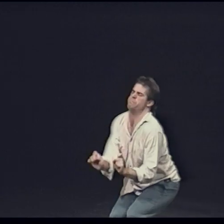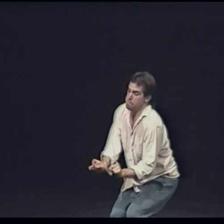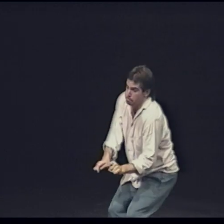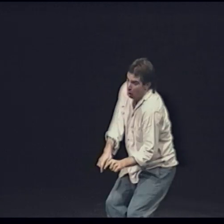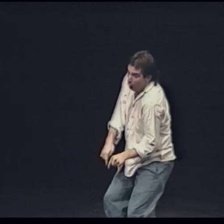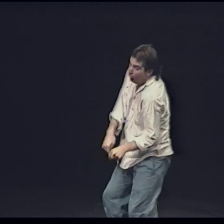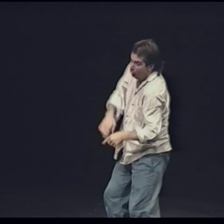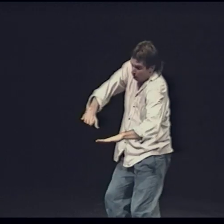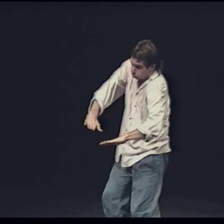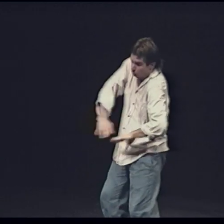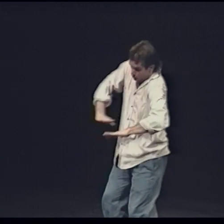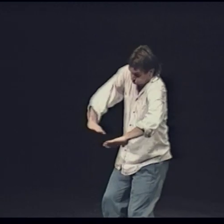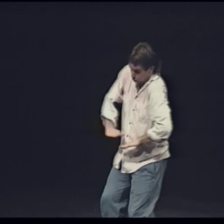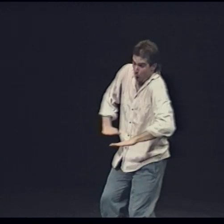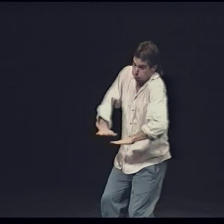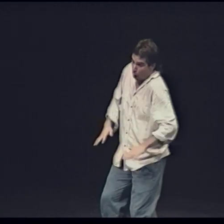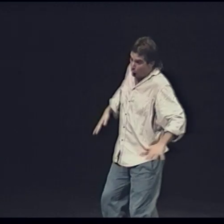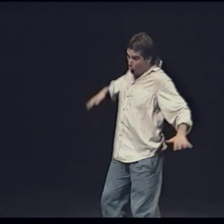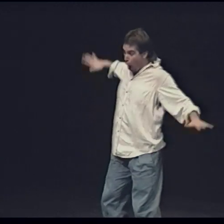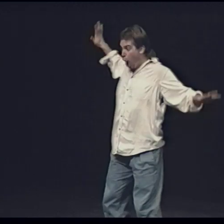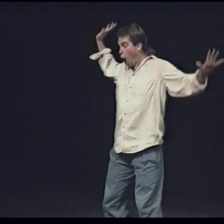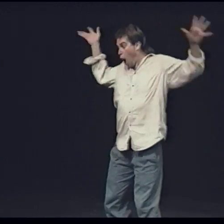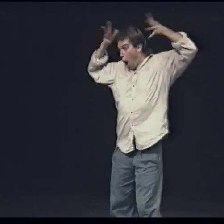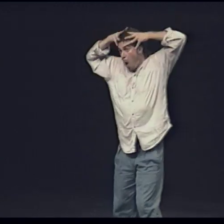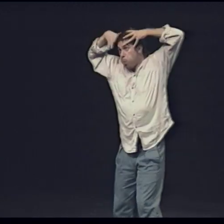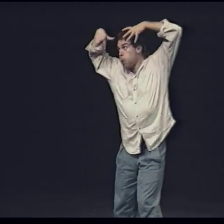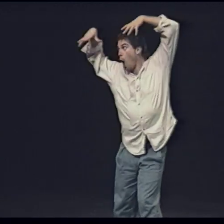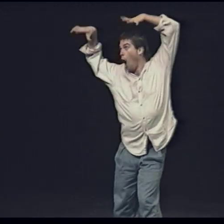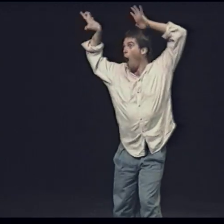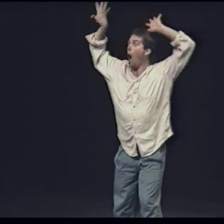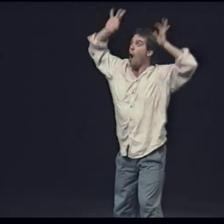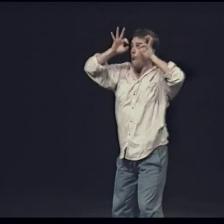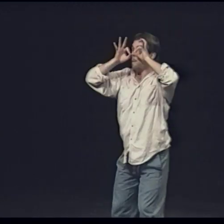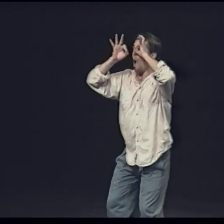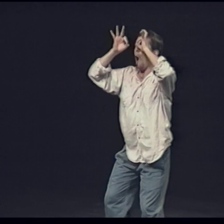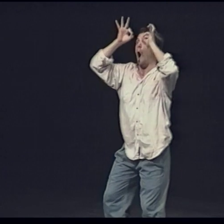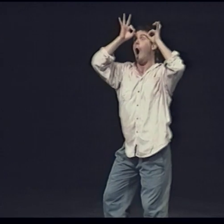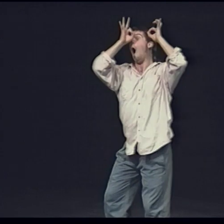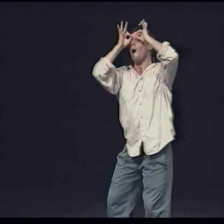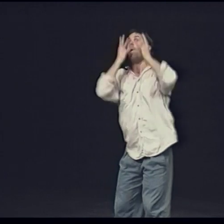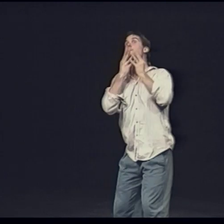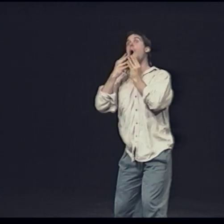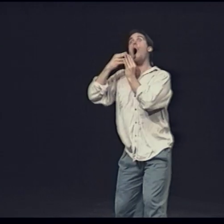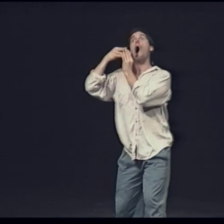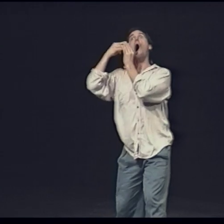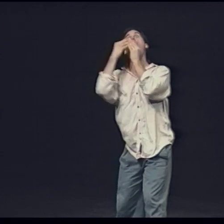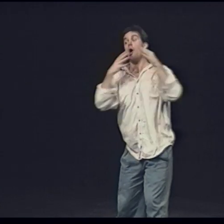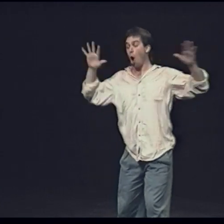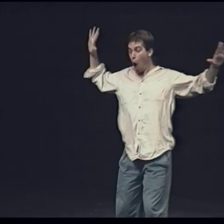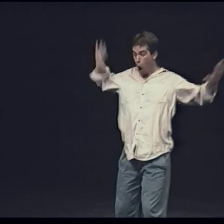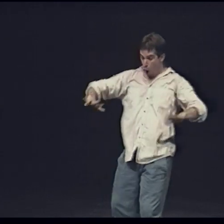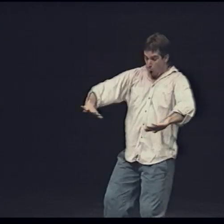Leaping up over the water Hair, glasses and beard